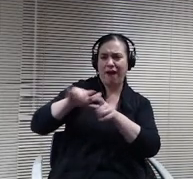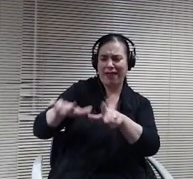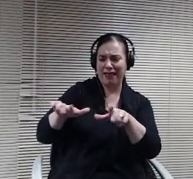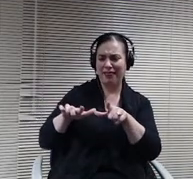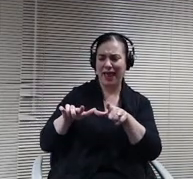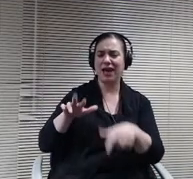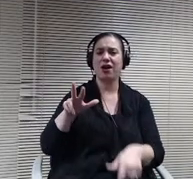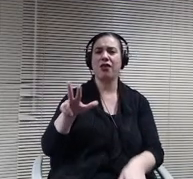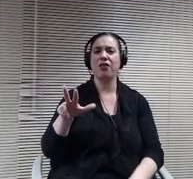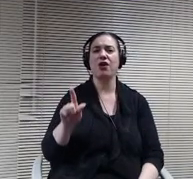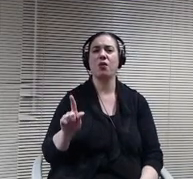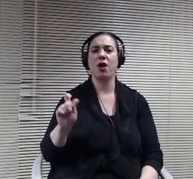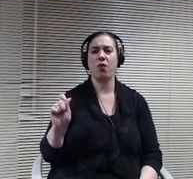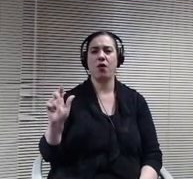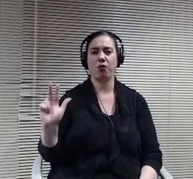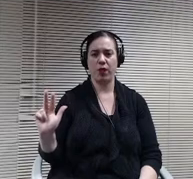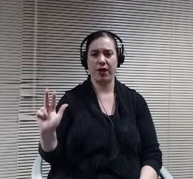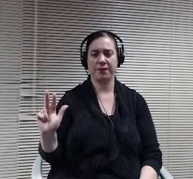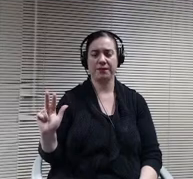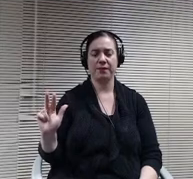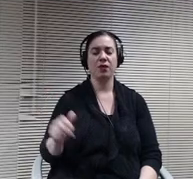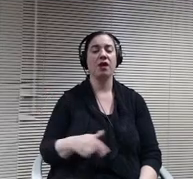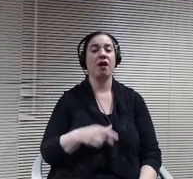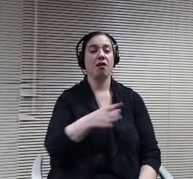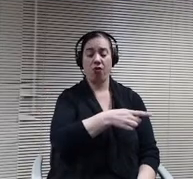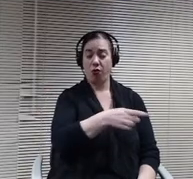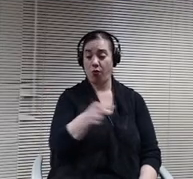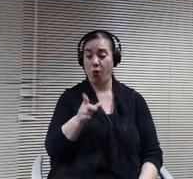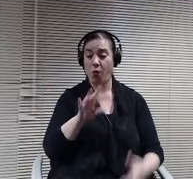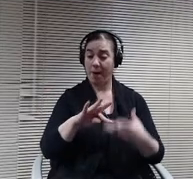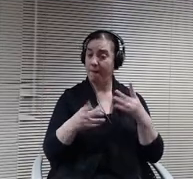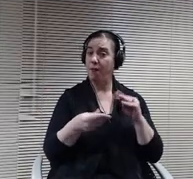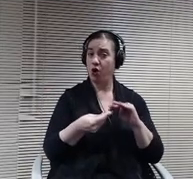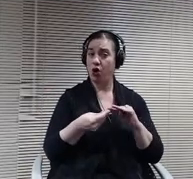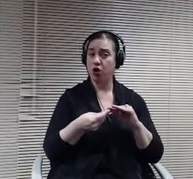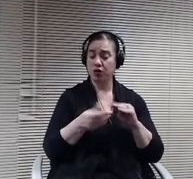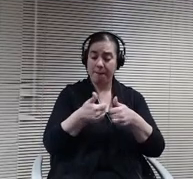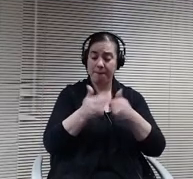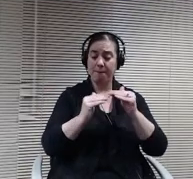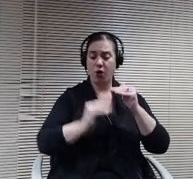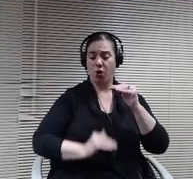those are very probably below 30 now, which allows by using the